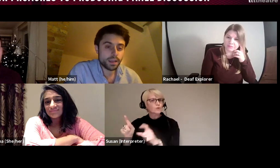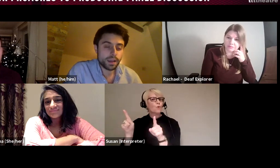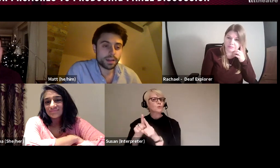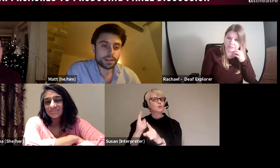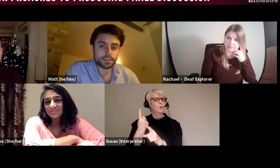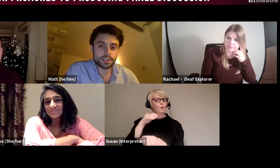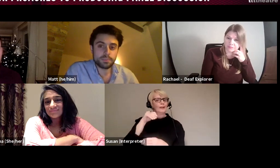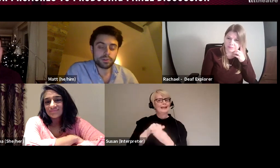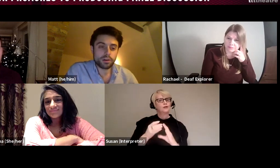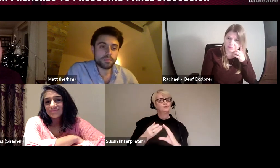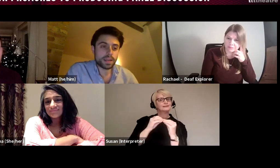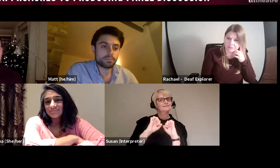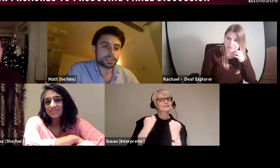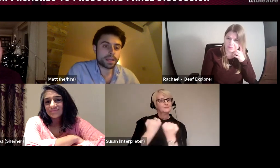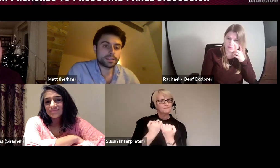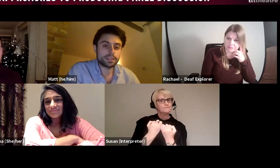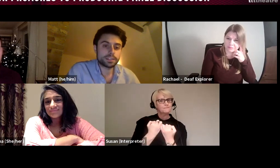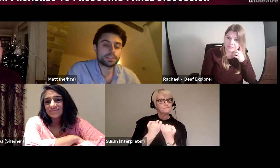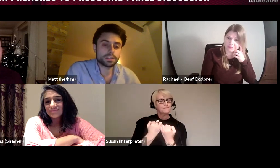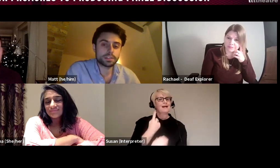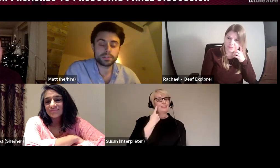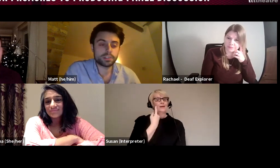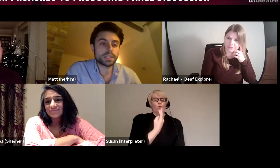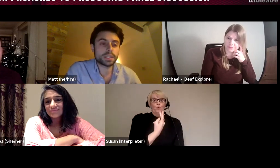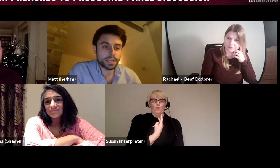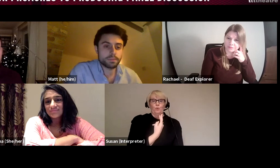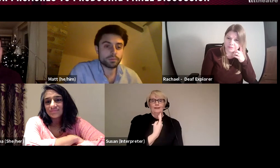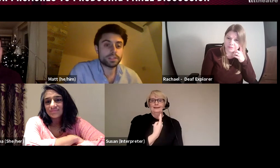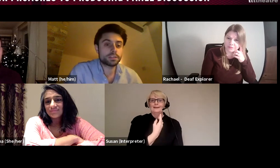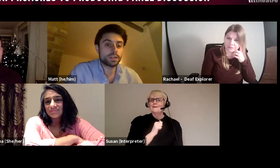I think Deepa and I made much better decisions as a producing team and reached